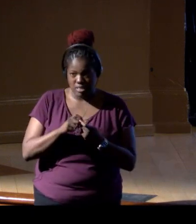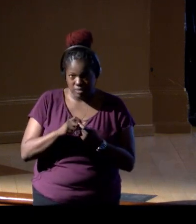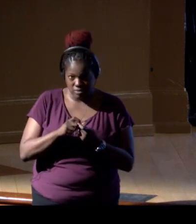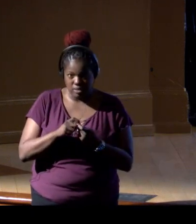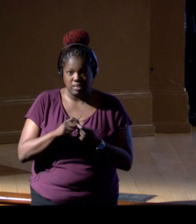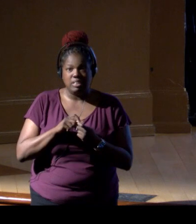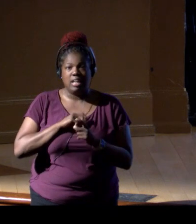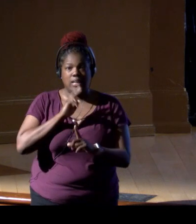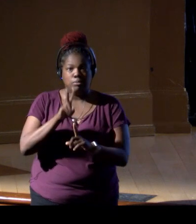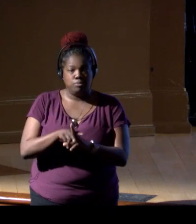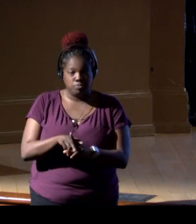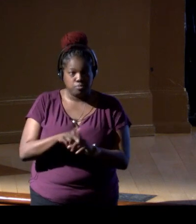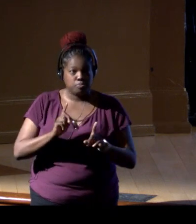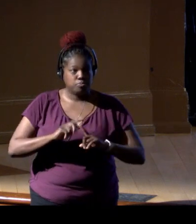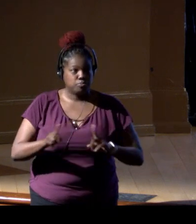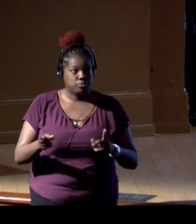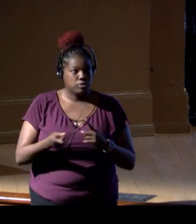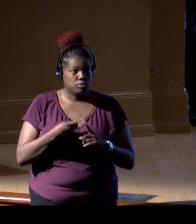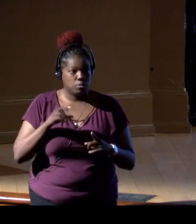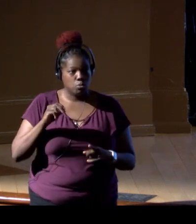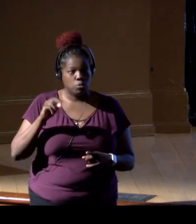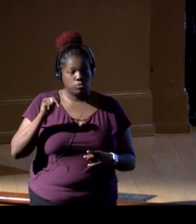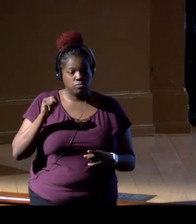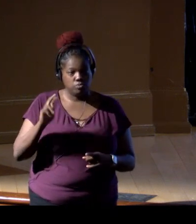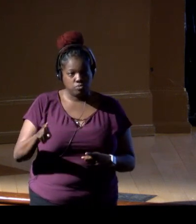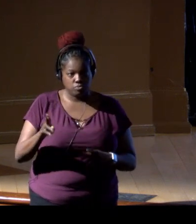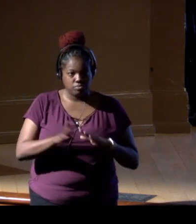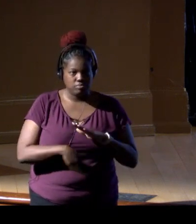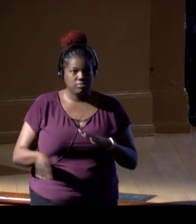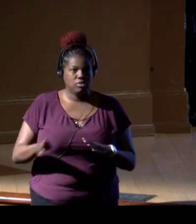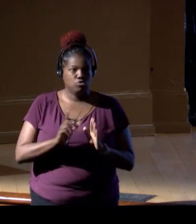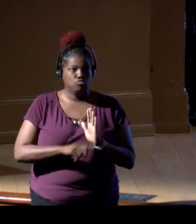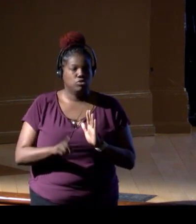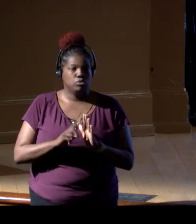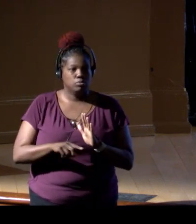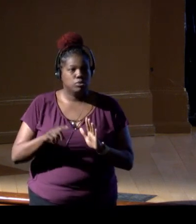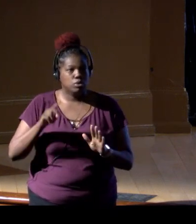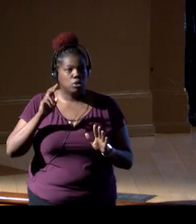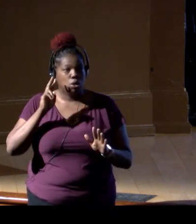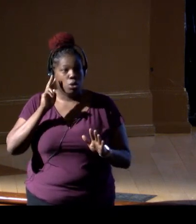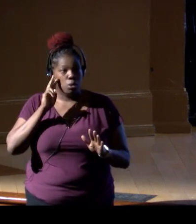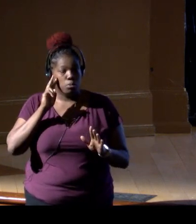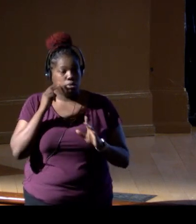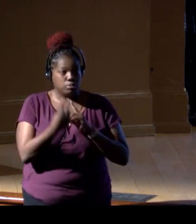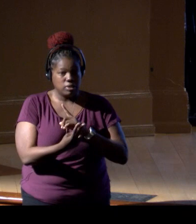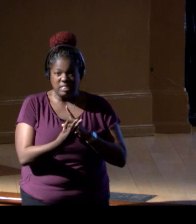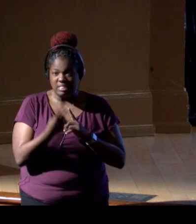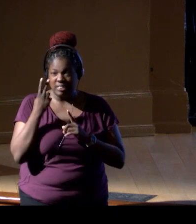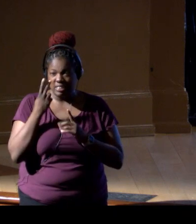but also from the ONR, again, basic research perspective, we're looking forward of what it could do.